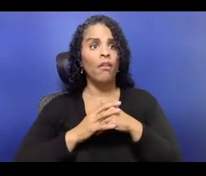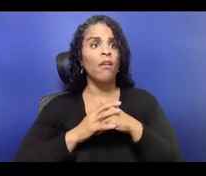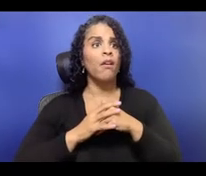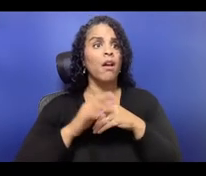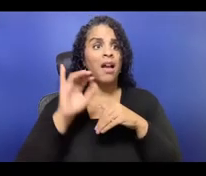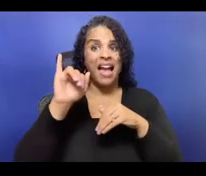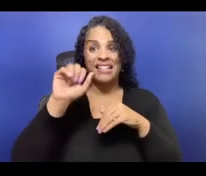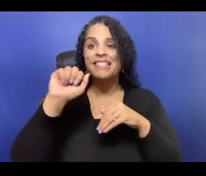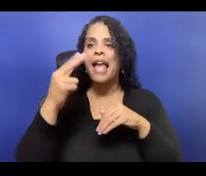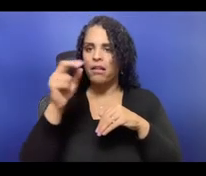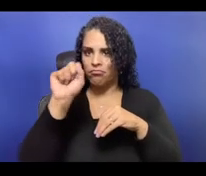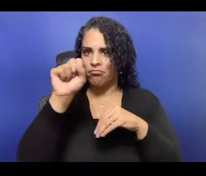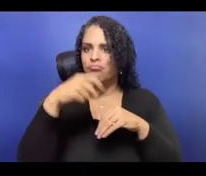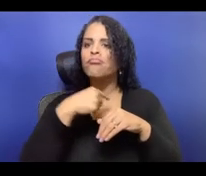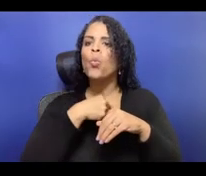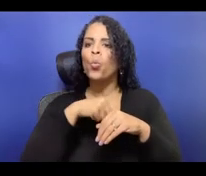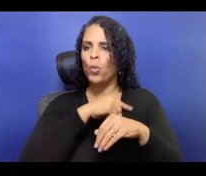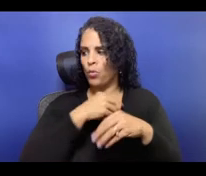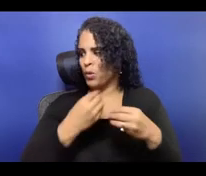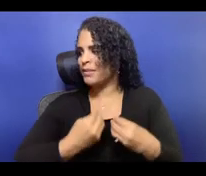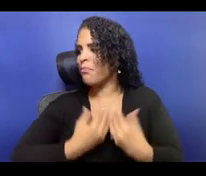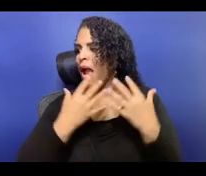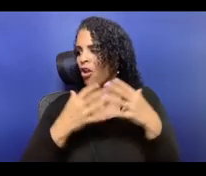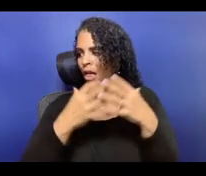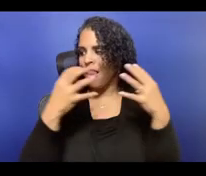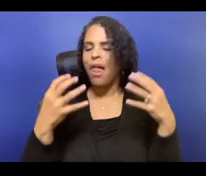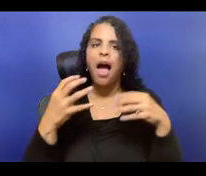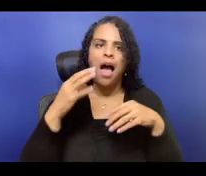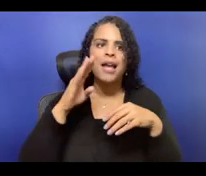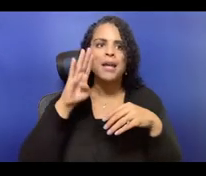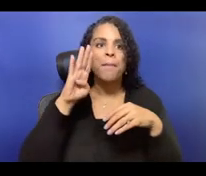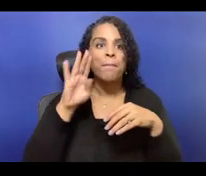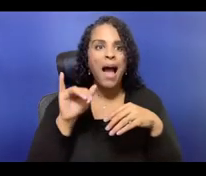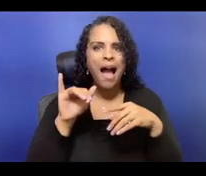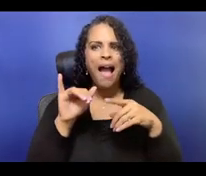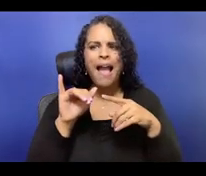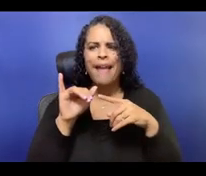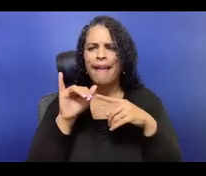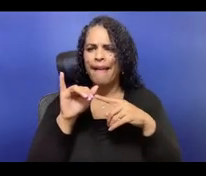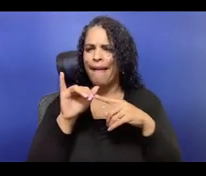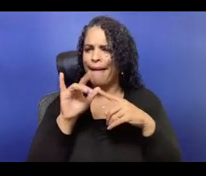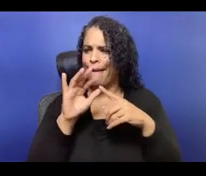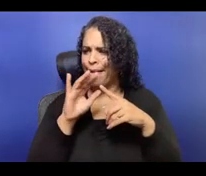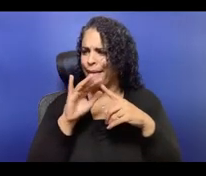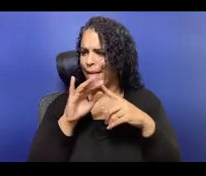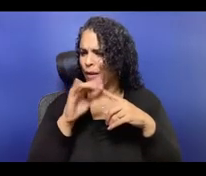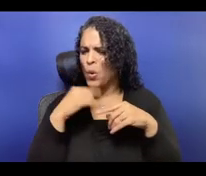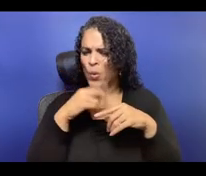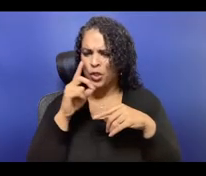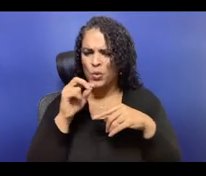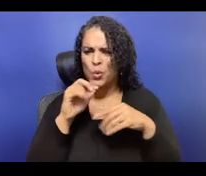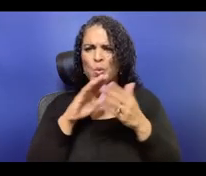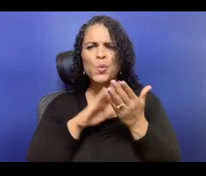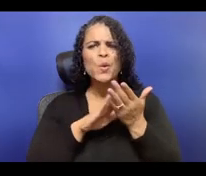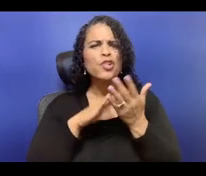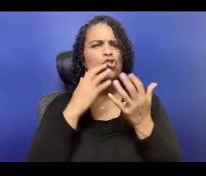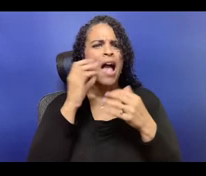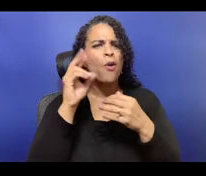we had the idea of kind of opening our doors, letting anybody come in and see the show